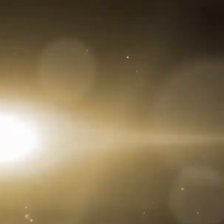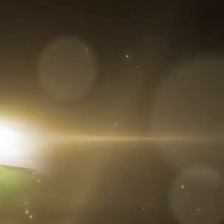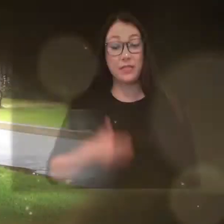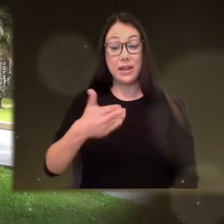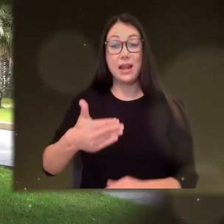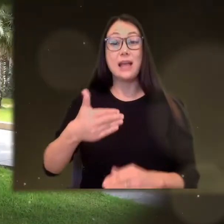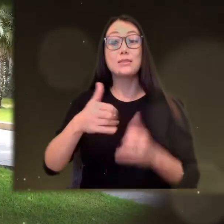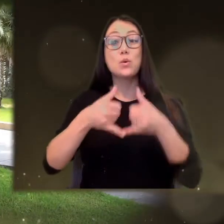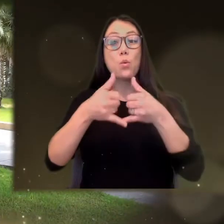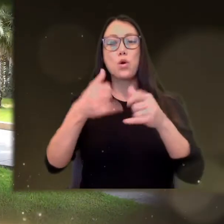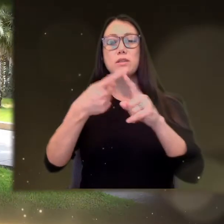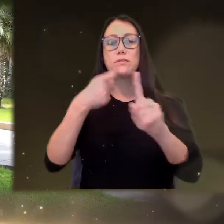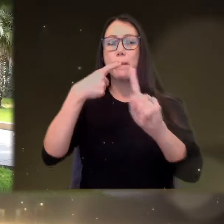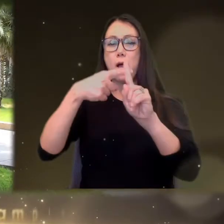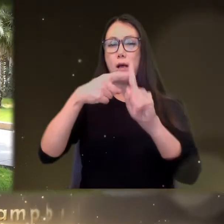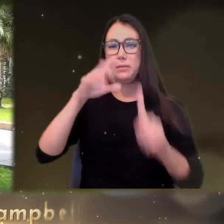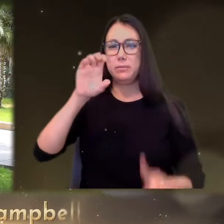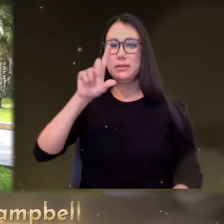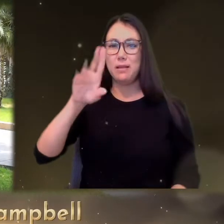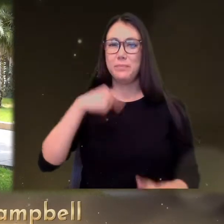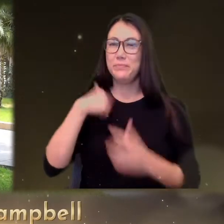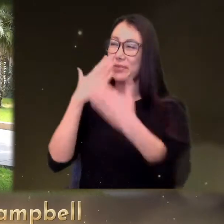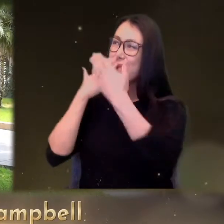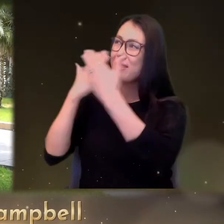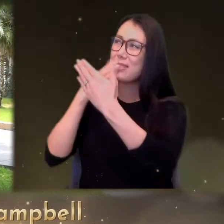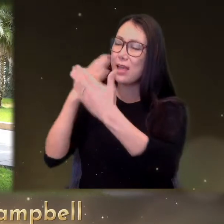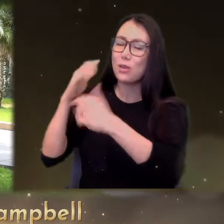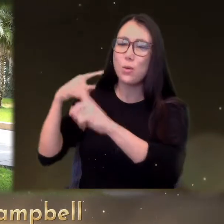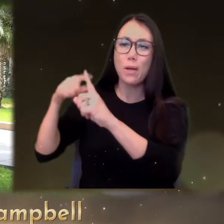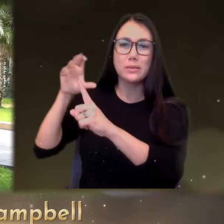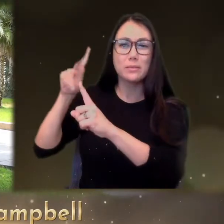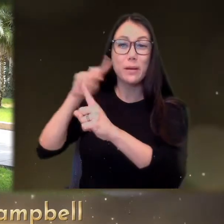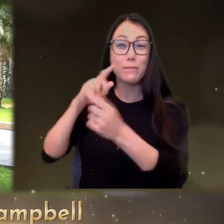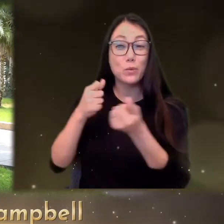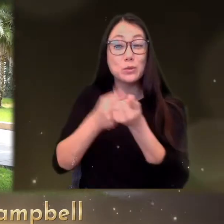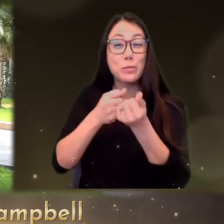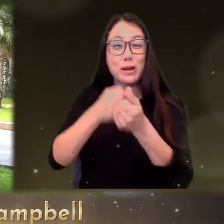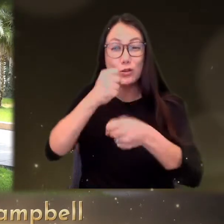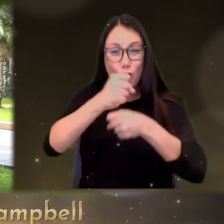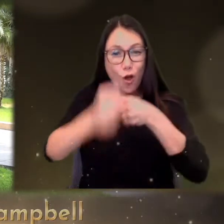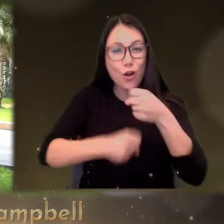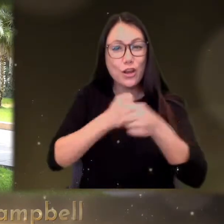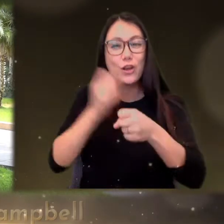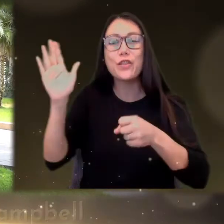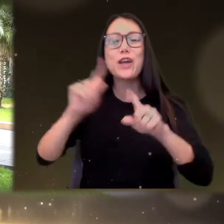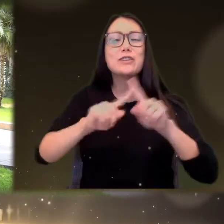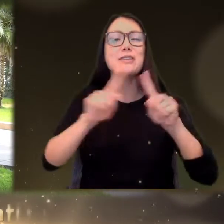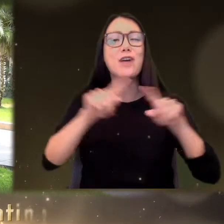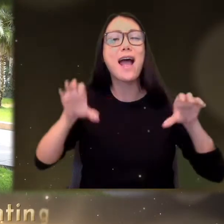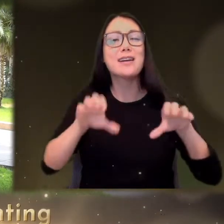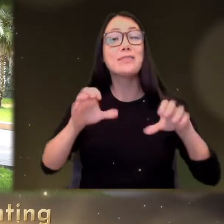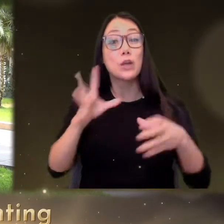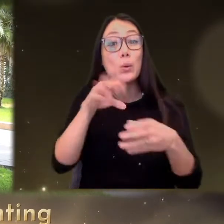THIS NEXT AWARD COME FROM THE OPTIMIST CLUB WE WANT TO THANK FOR SUPPORTING US ALL YEAR LONG WITH THE VARIOUS ACTIVITIES INCLUDING THE